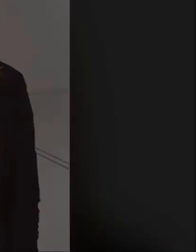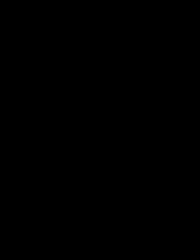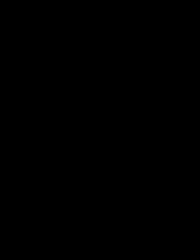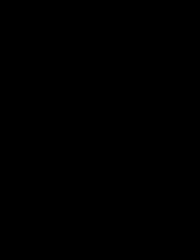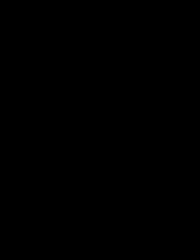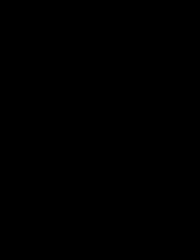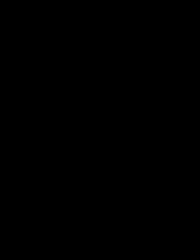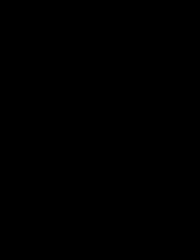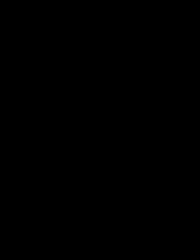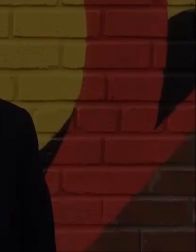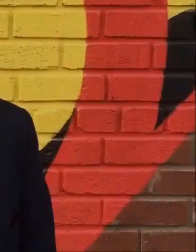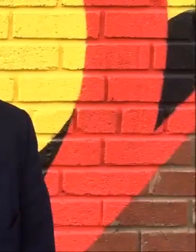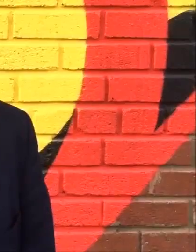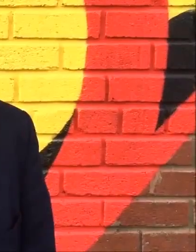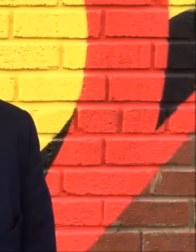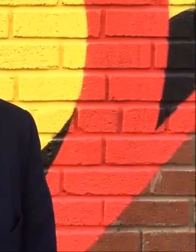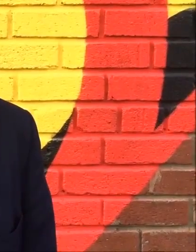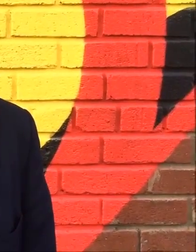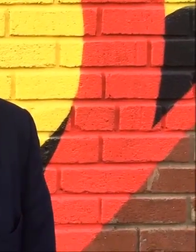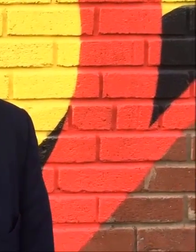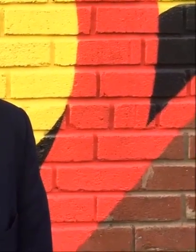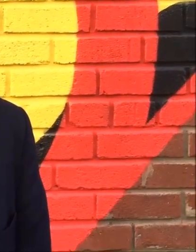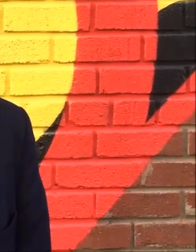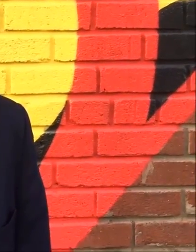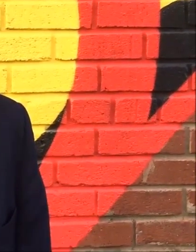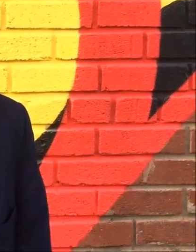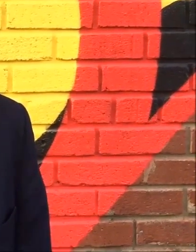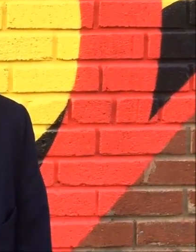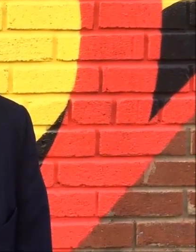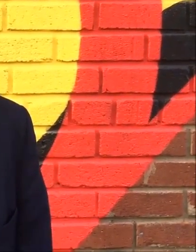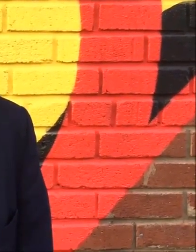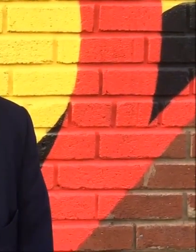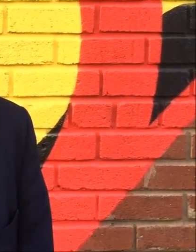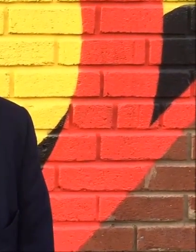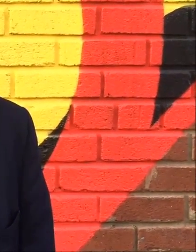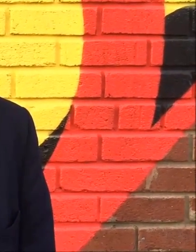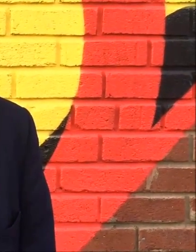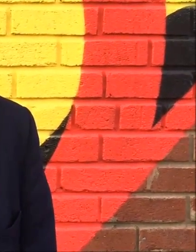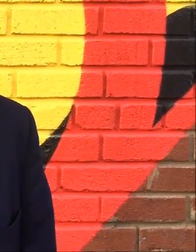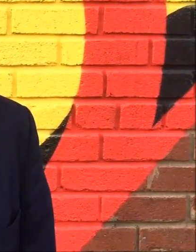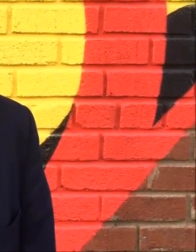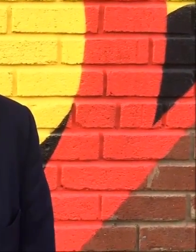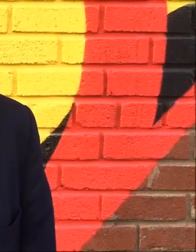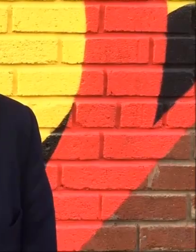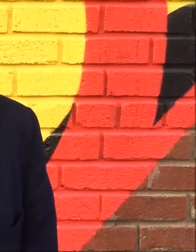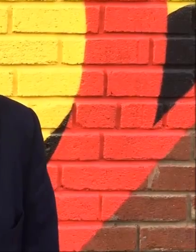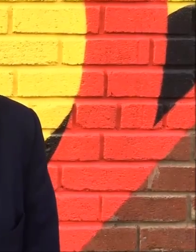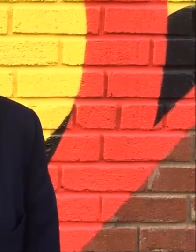It's Lawrence Cherney standing in front of National Sawdust in Brooklyn, New York.